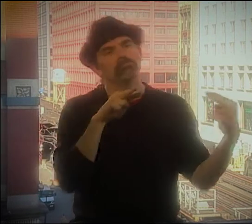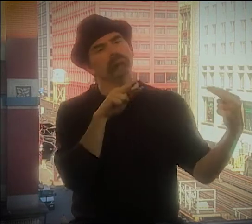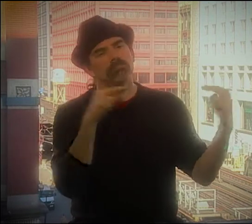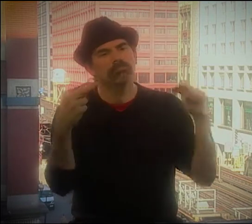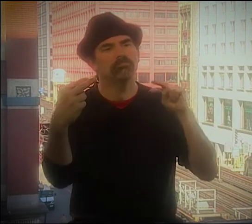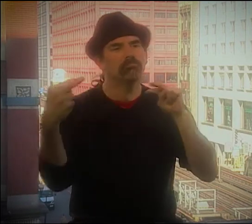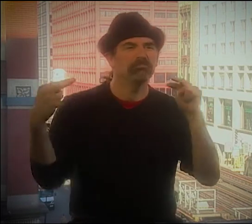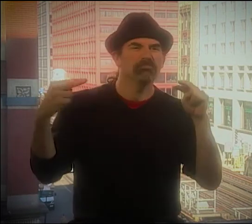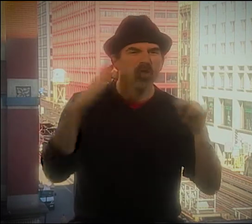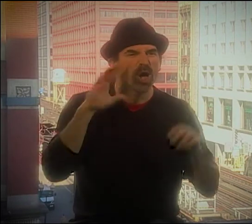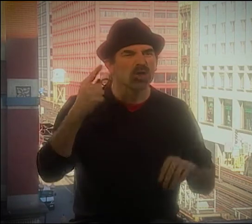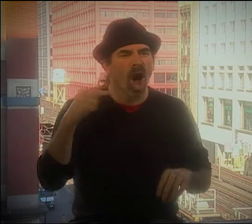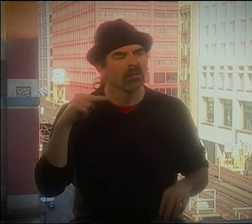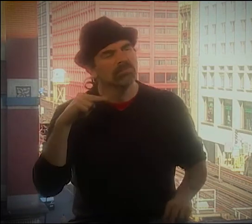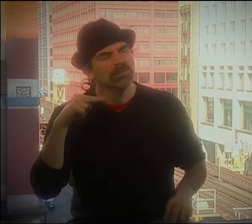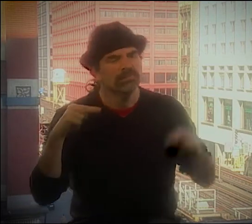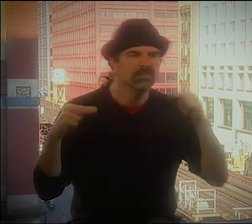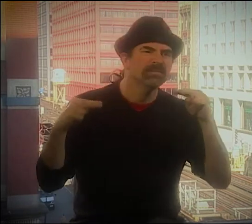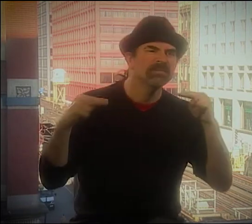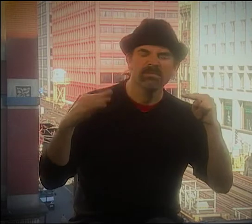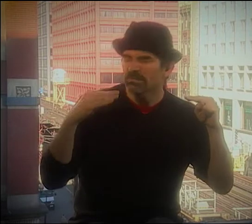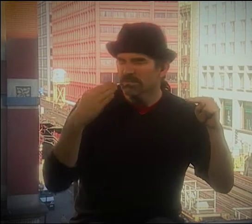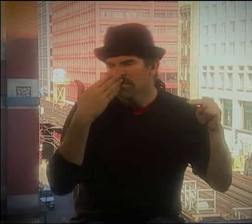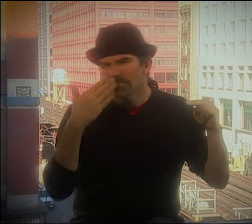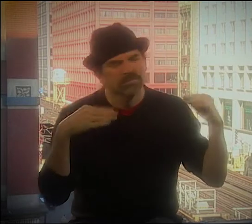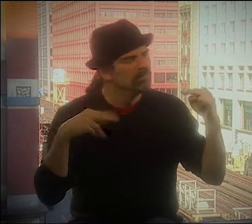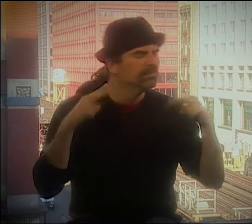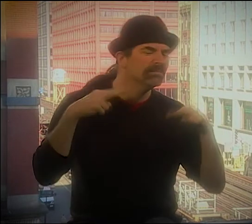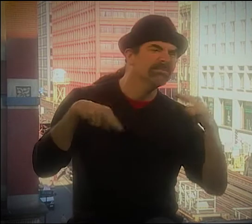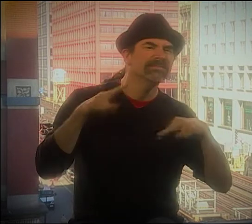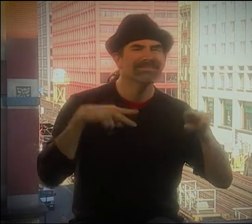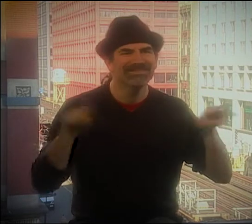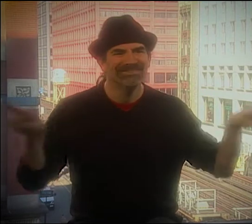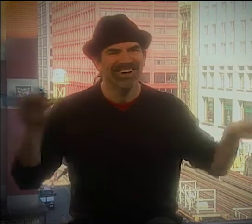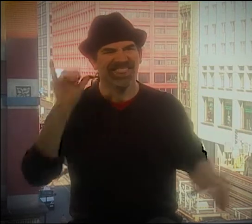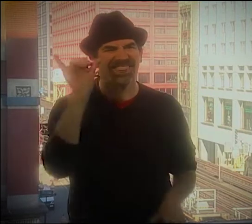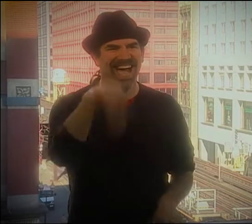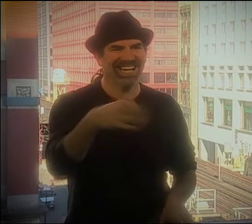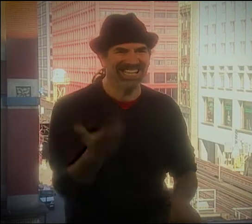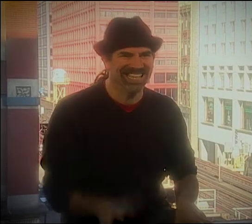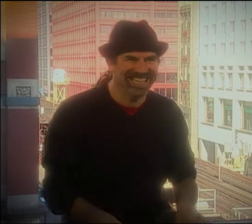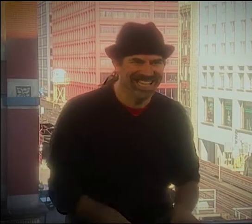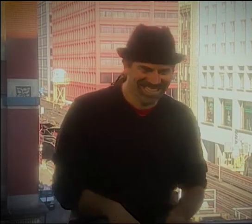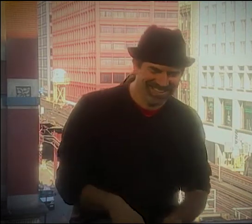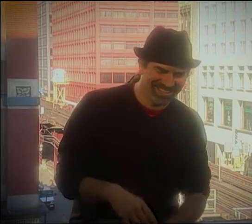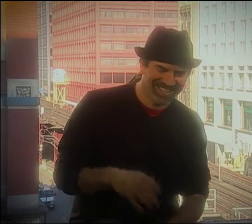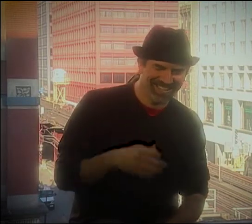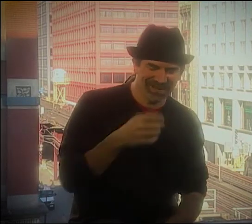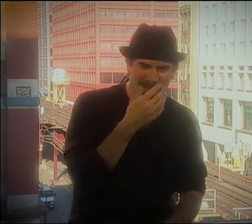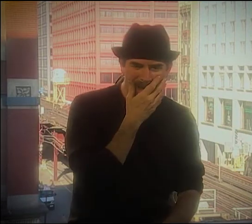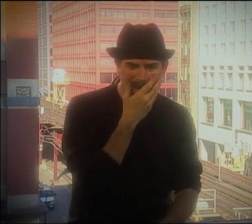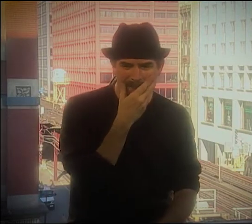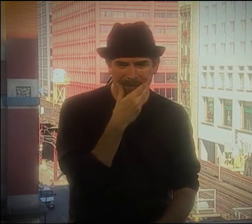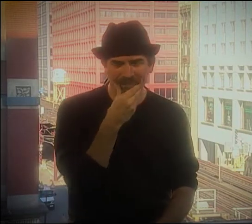JUST REMEMBER HIM BEING THERE AND KIND OF OBSERVING. SO WE KIND OF LIKE SEE EACH OTHER, YOU KNOW, LIKE TWO LITTLE DOGS SNIFFING EACH